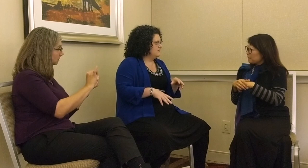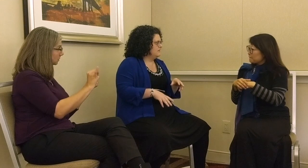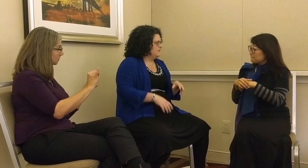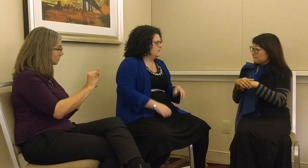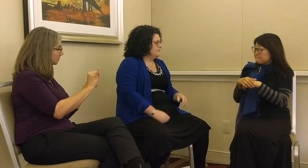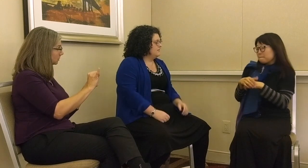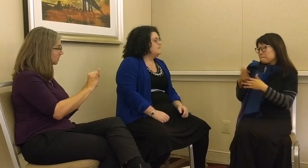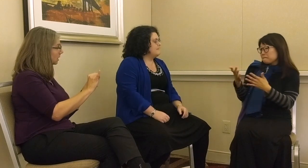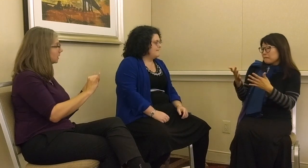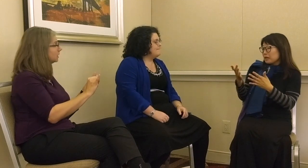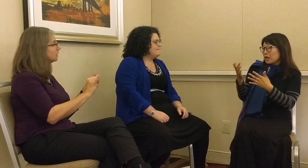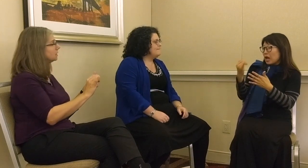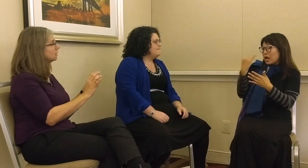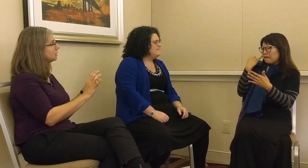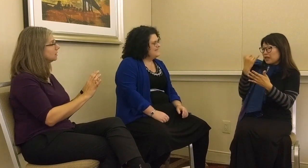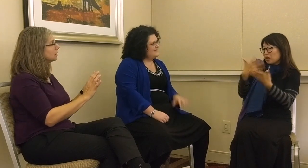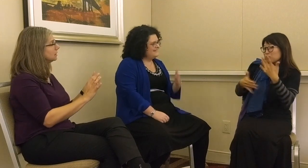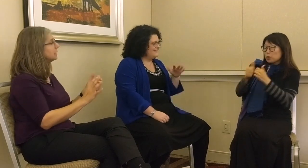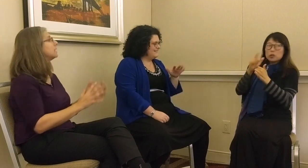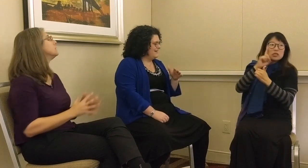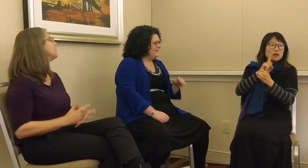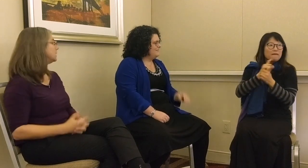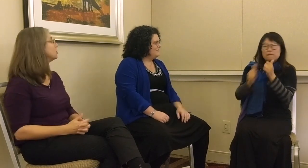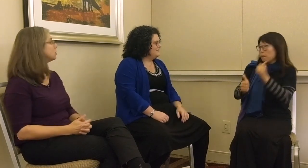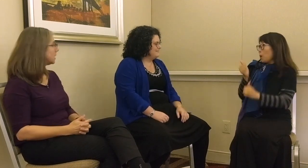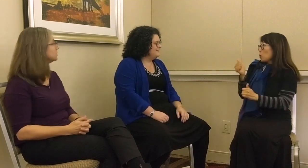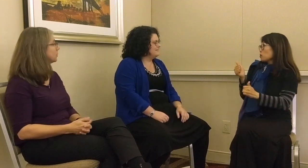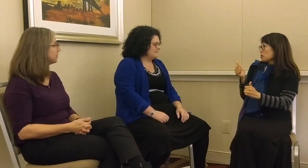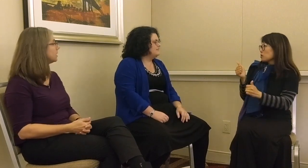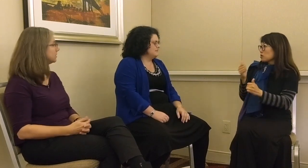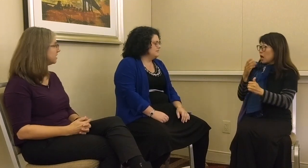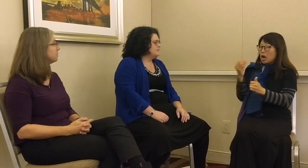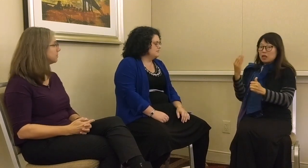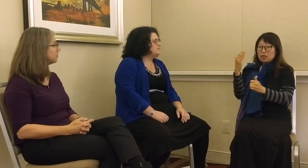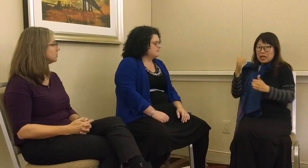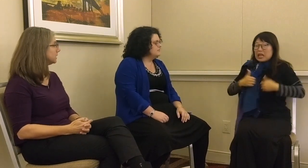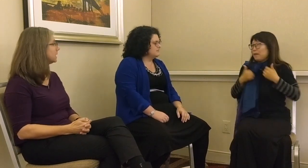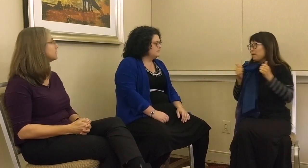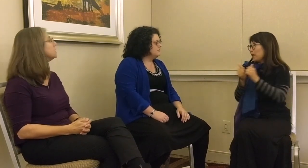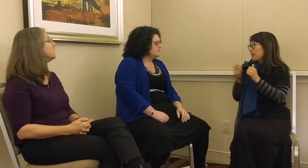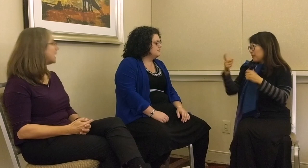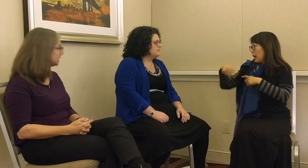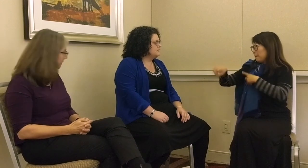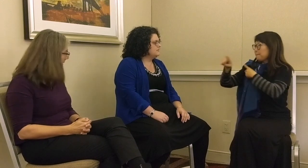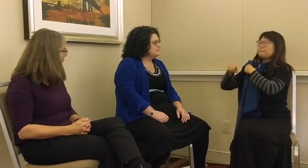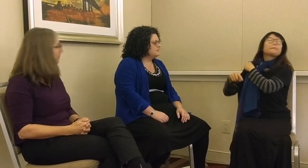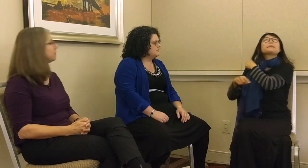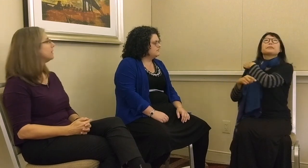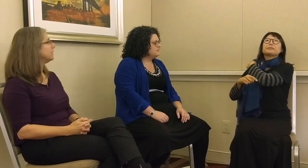L: Yes. If they socialise with deaf people mostly, yes. If they live with them, then